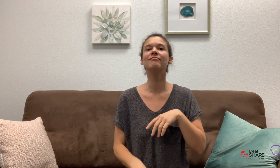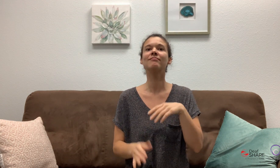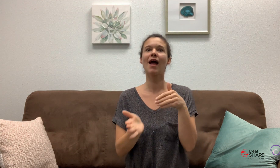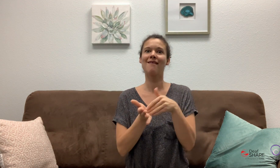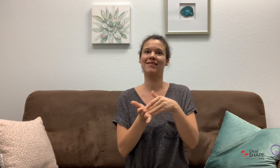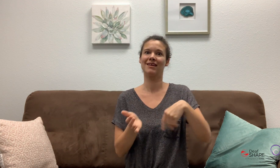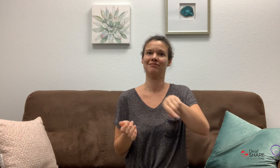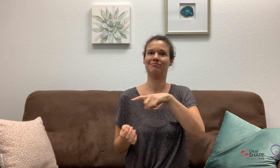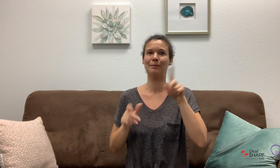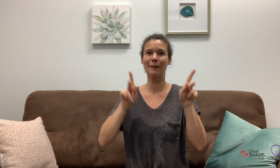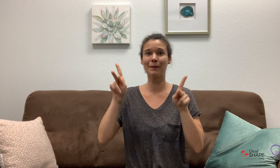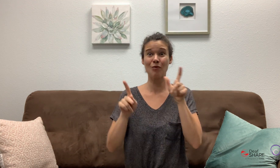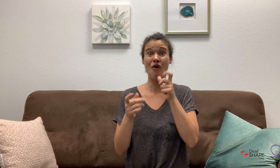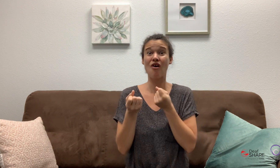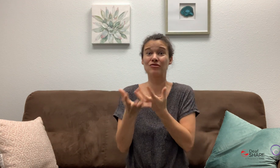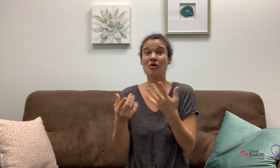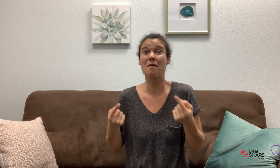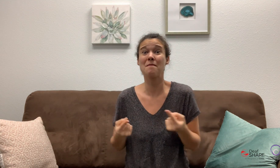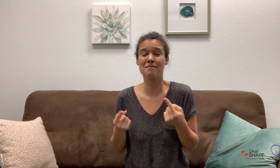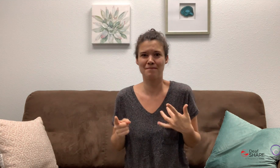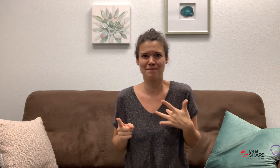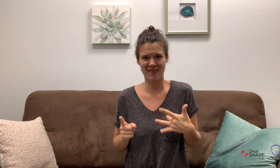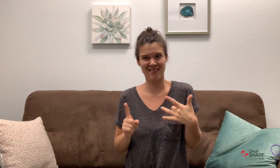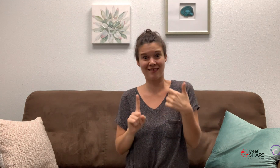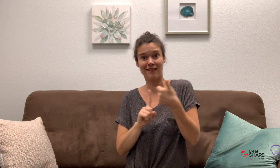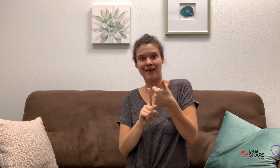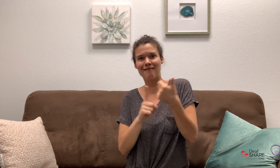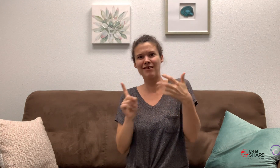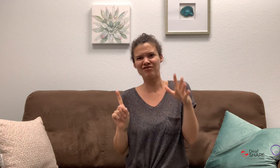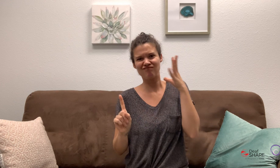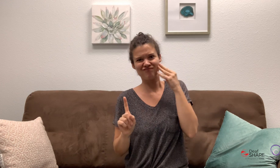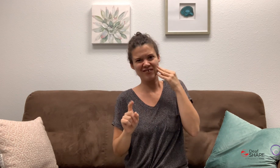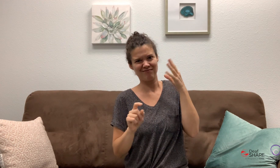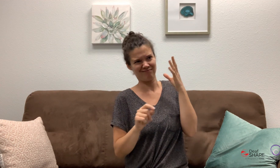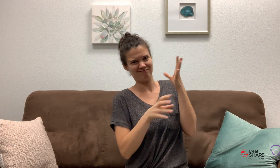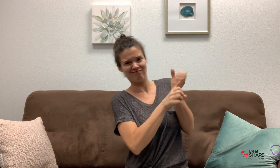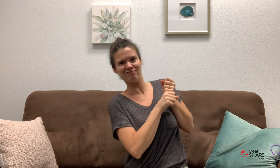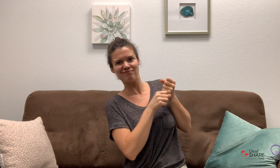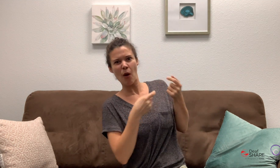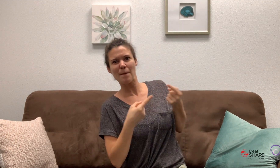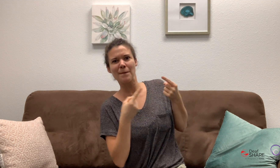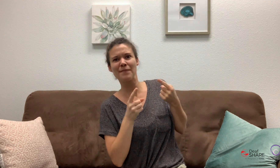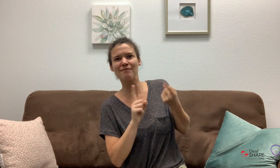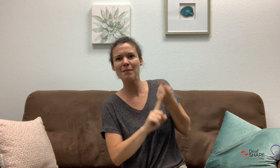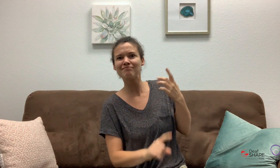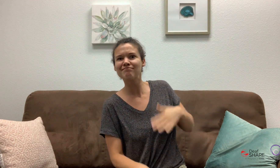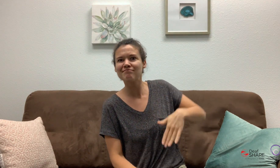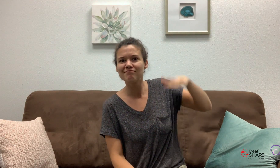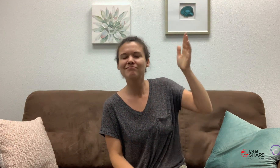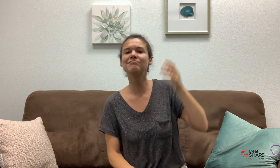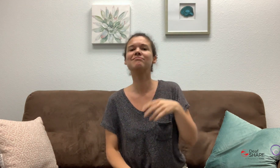Often those who caused harm have experienced harm themselves, perhaps from growing up